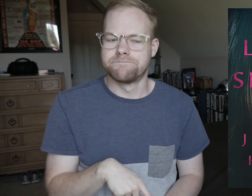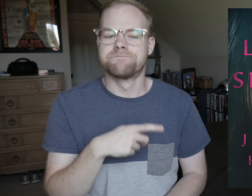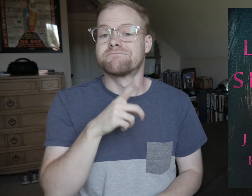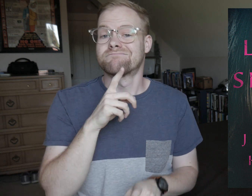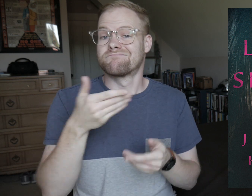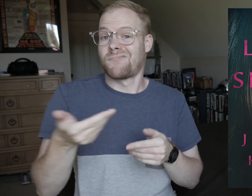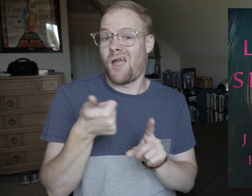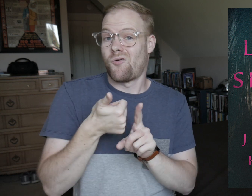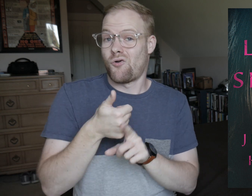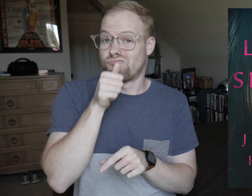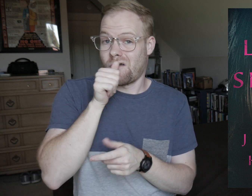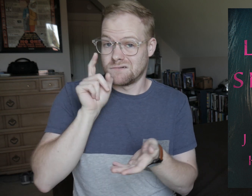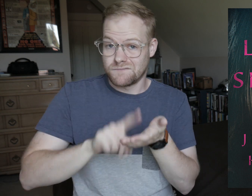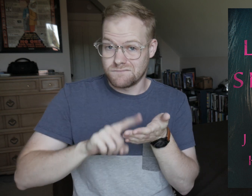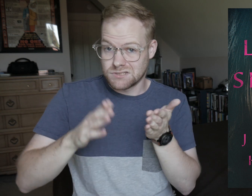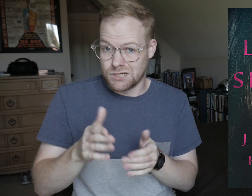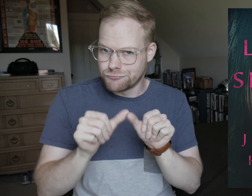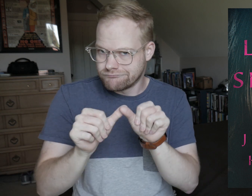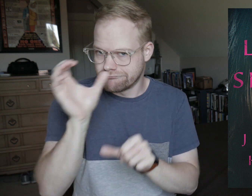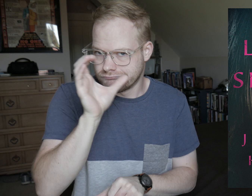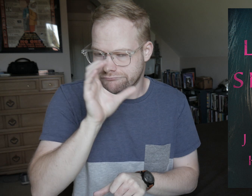and she’s hired her own private investigator to keep up the search.